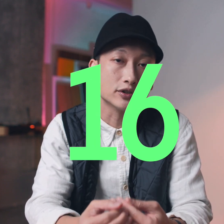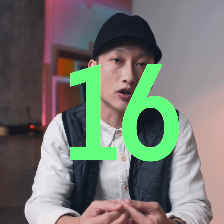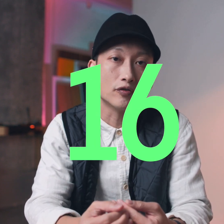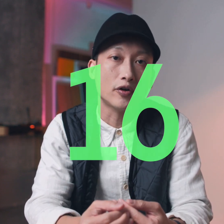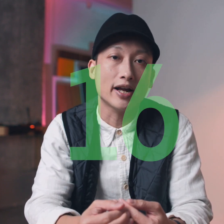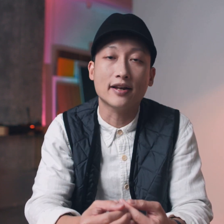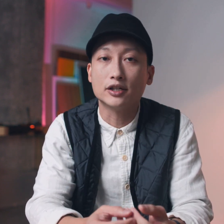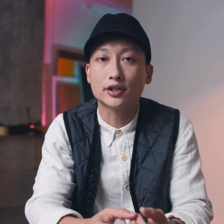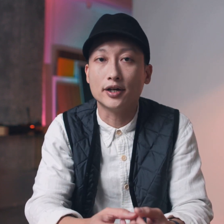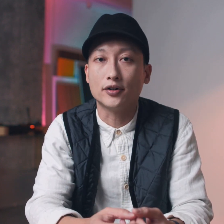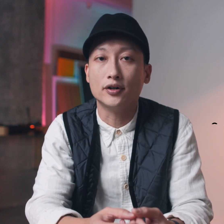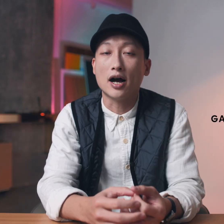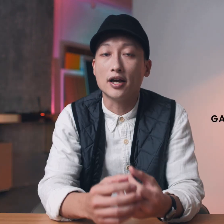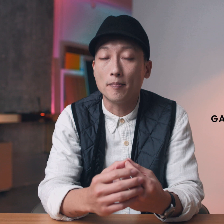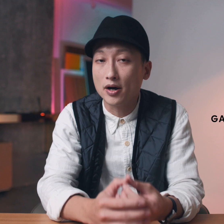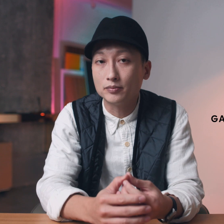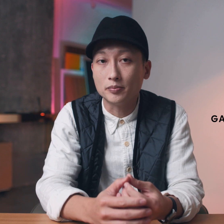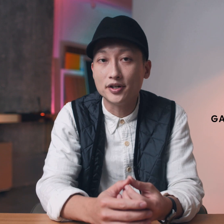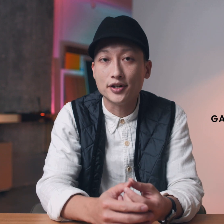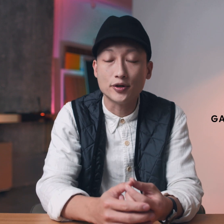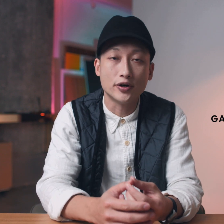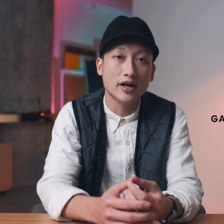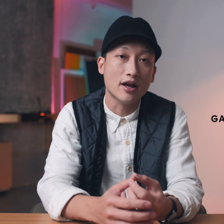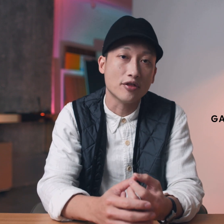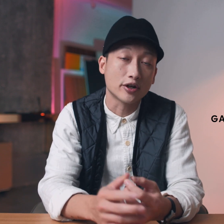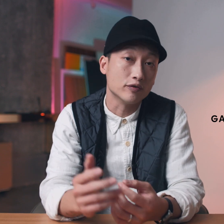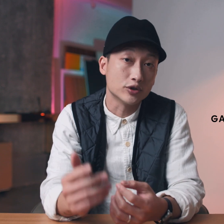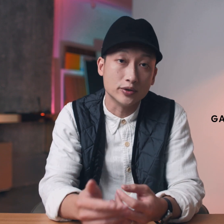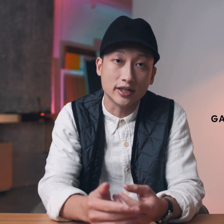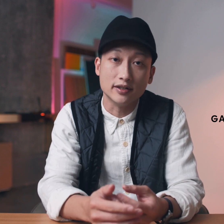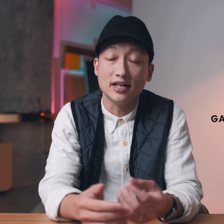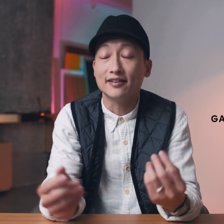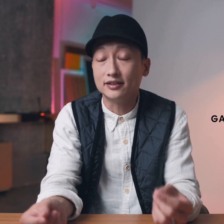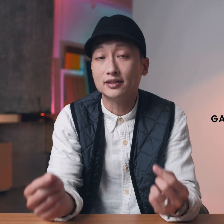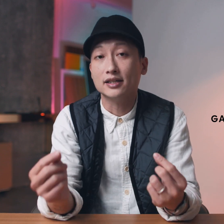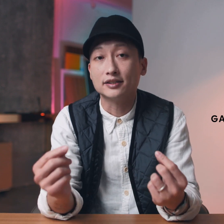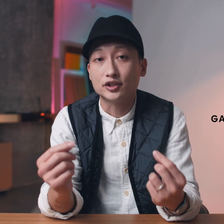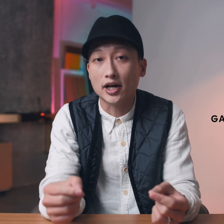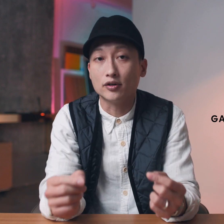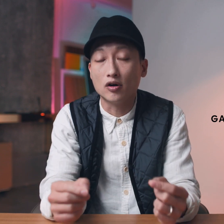photographer and educator I am pumped to be here and thank you for tuning in this is a channel